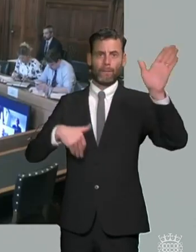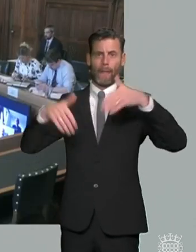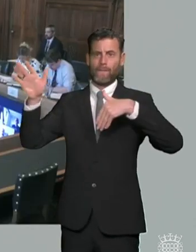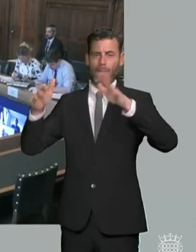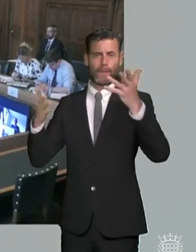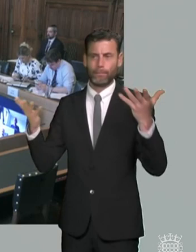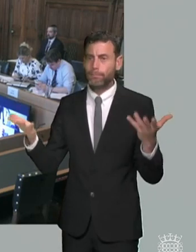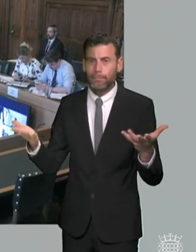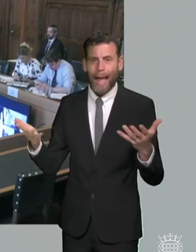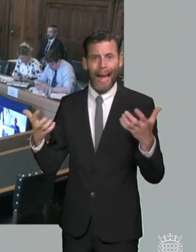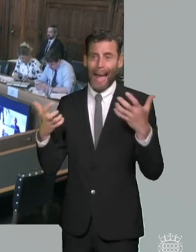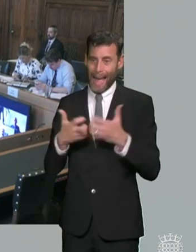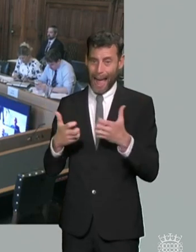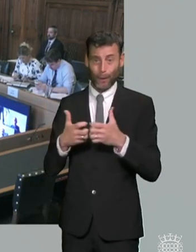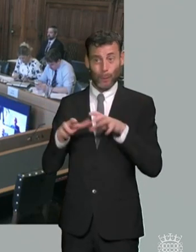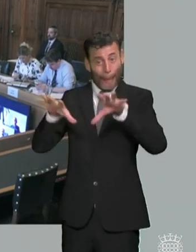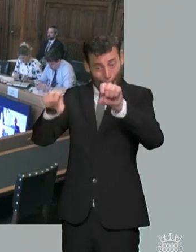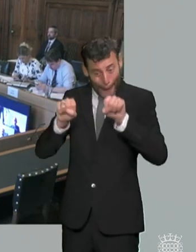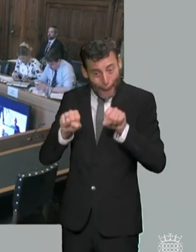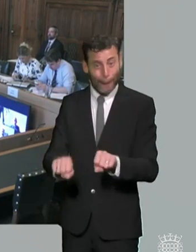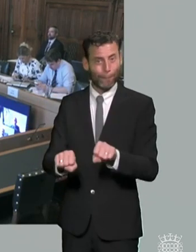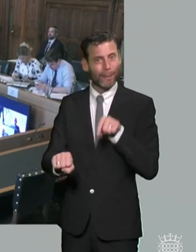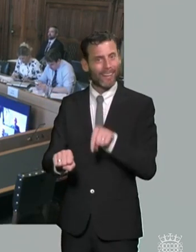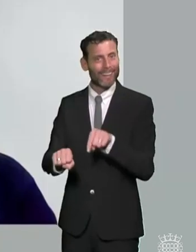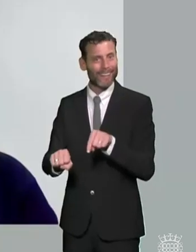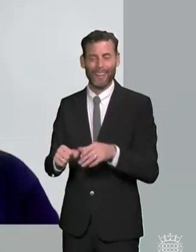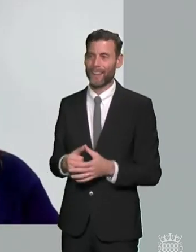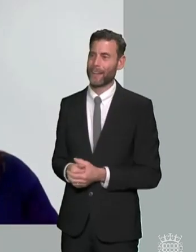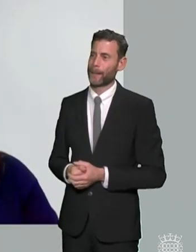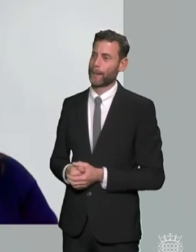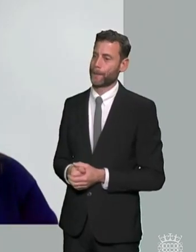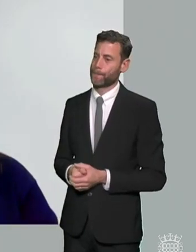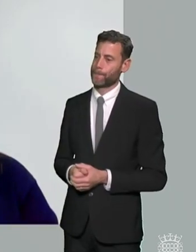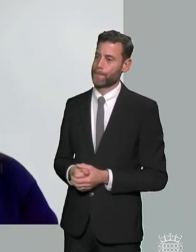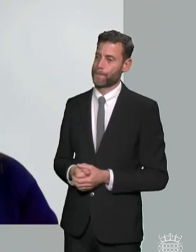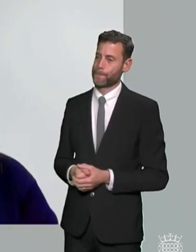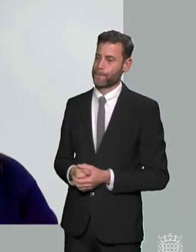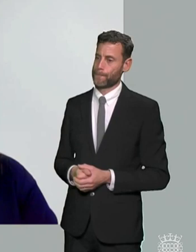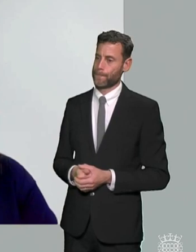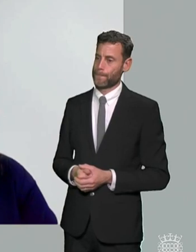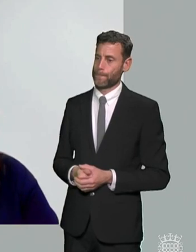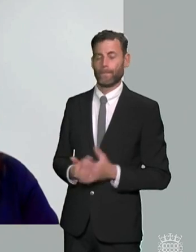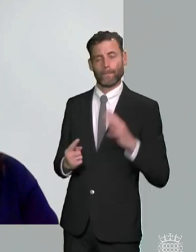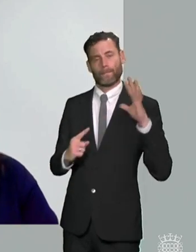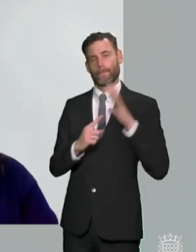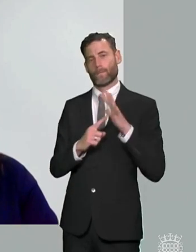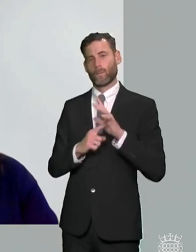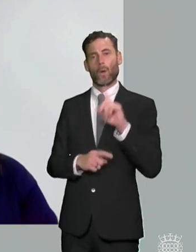maybe ali um i mean i think that the starting point has to be to recognize that the proposals